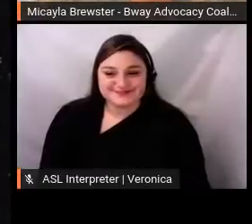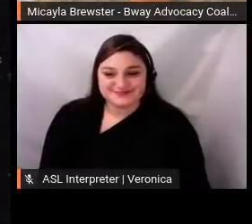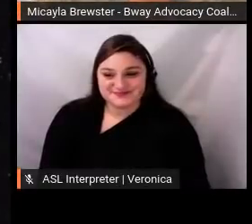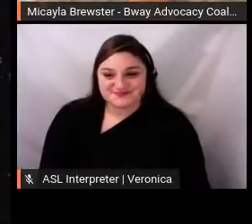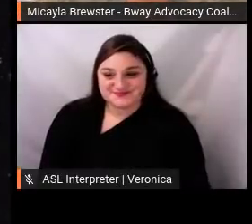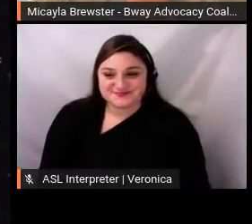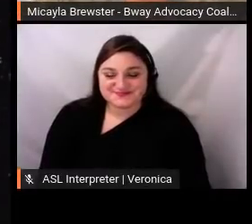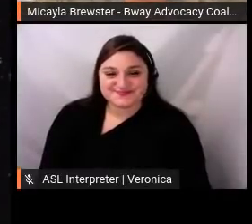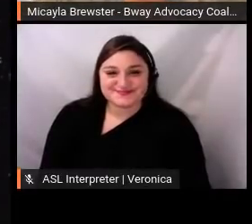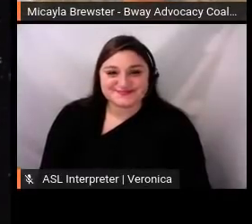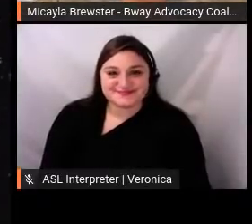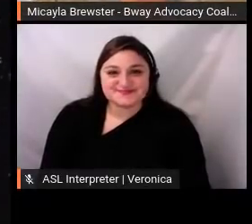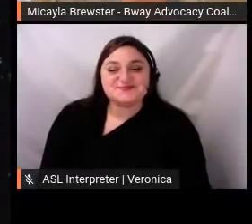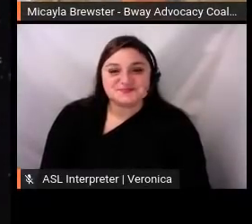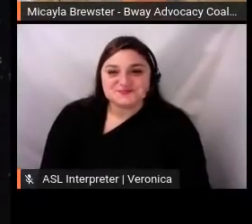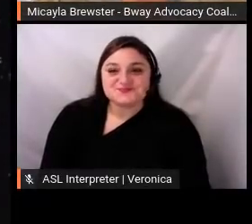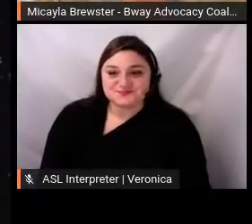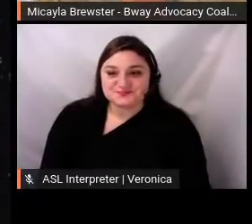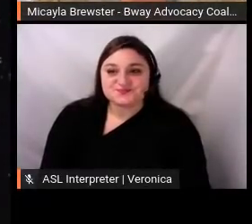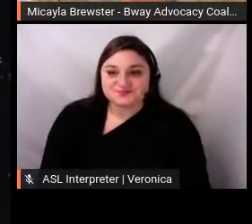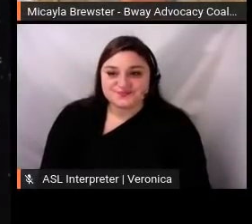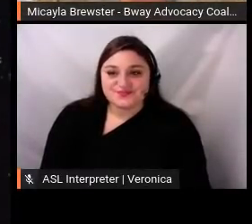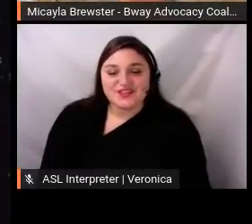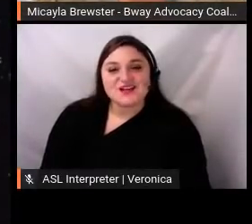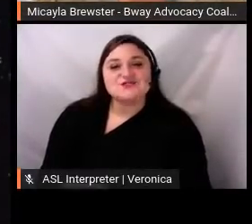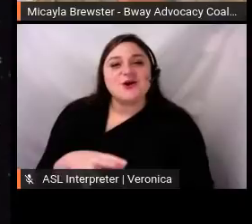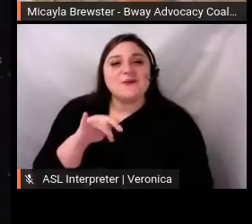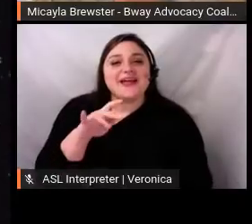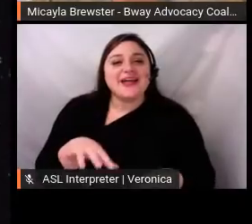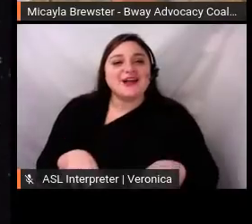So, it took a bit of work to get all of those members